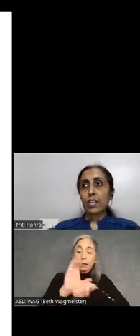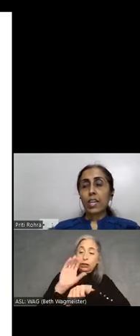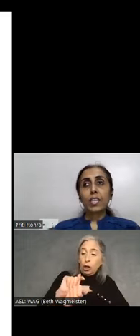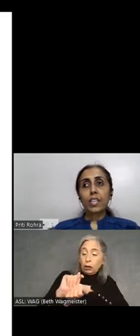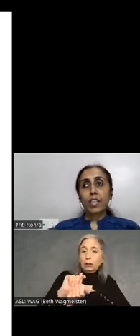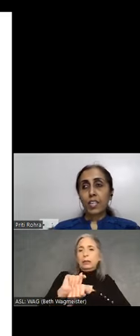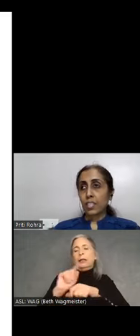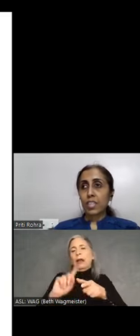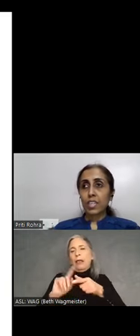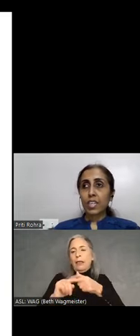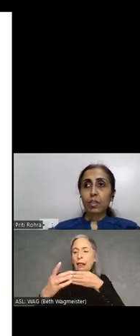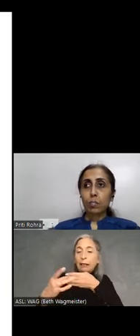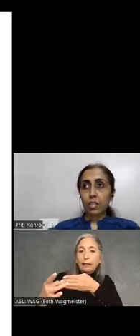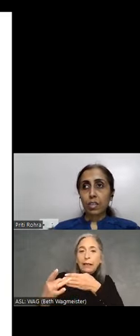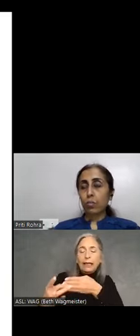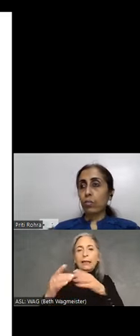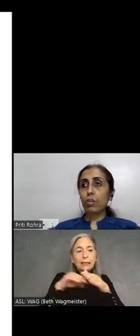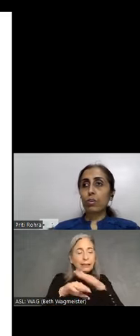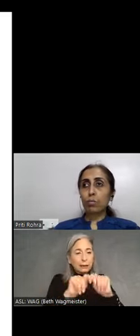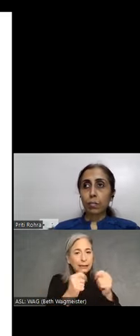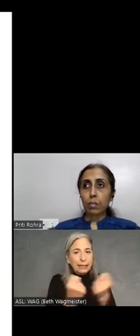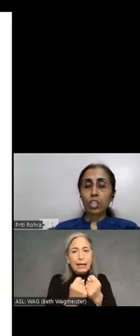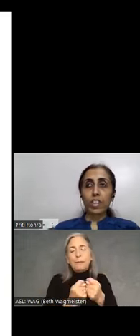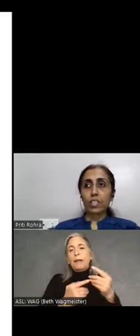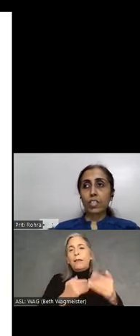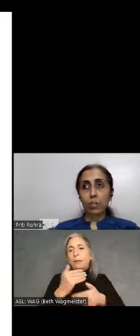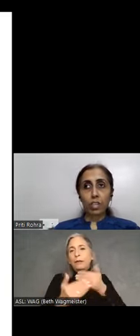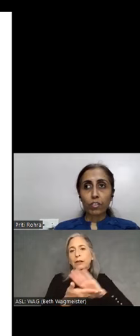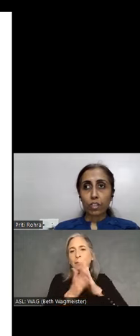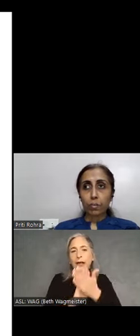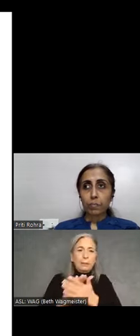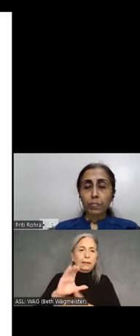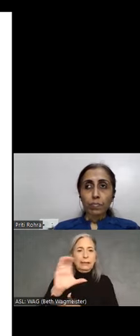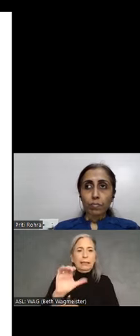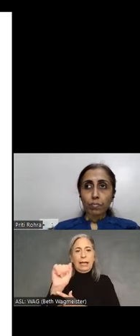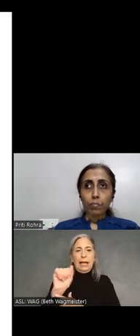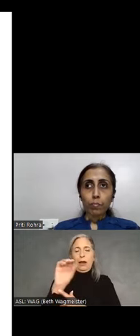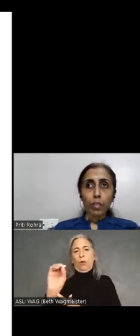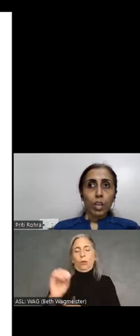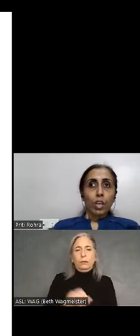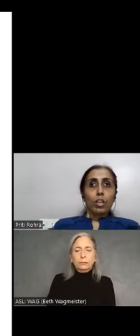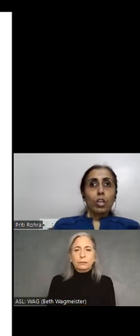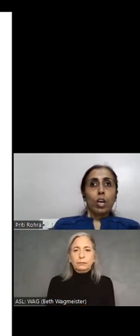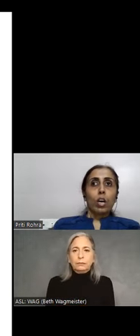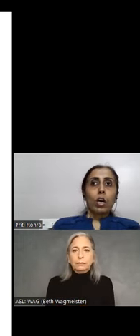heading the testing team and then moving on to become a Chief Accessibility Officer.